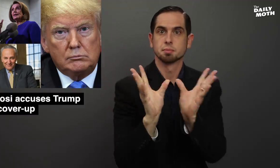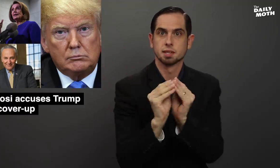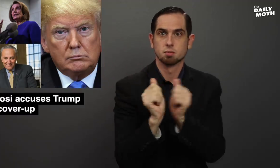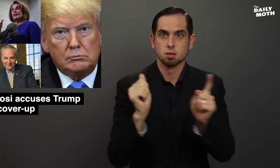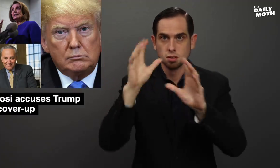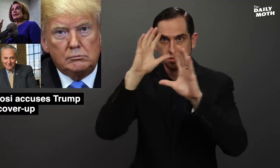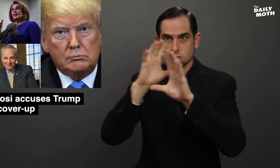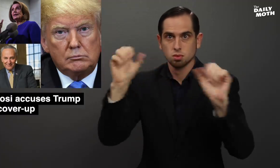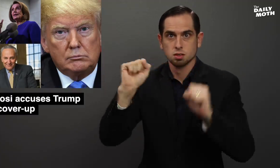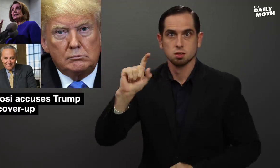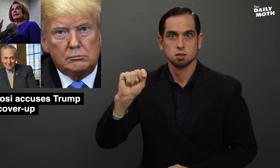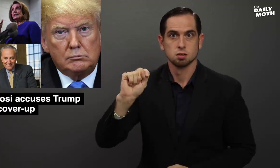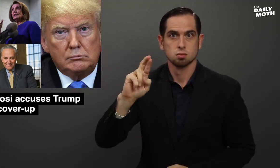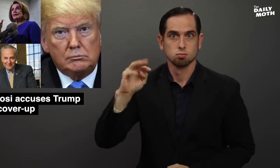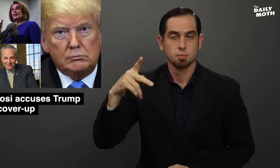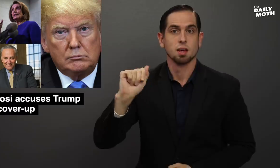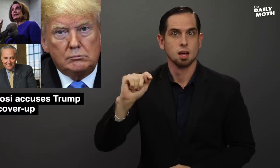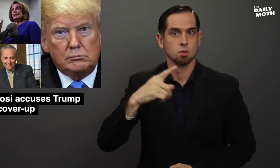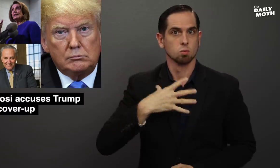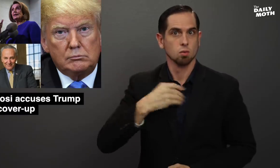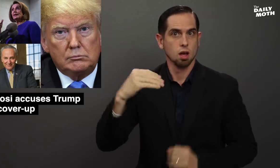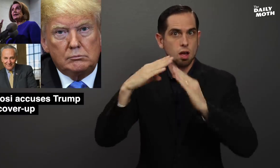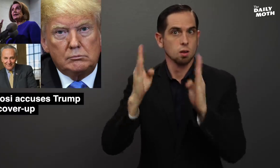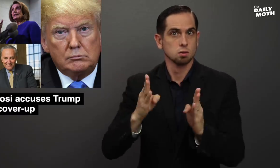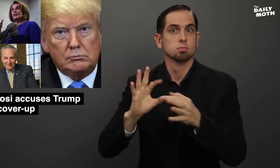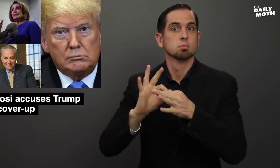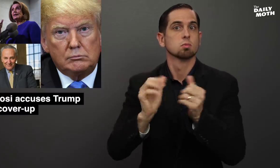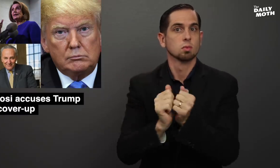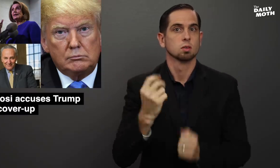a meeting with President Trump at the White House about